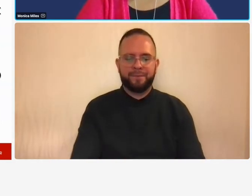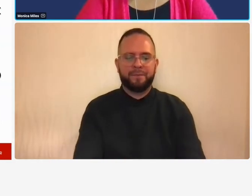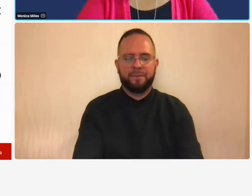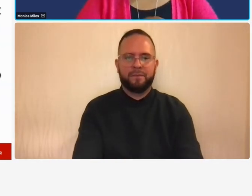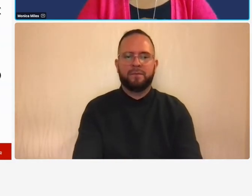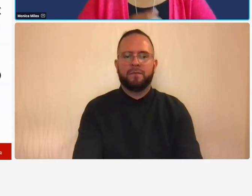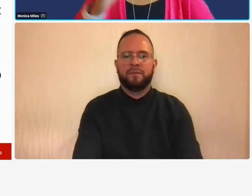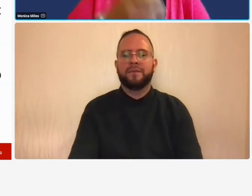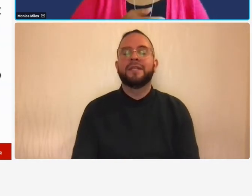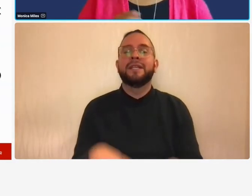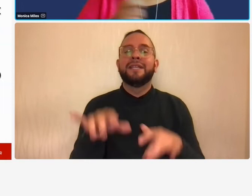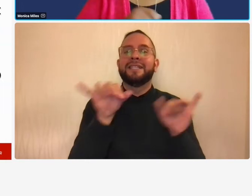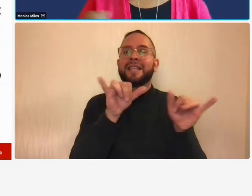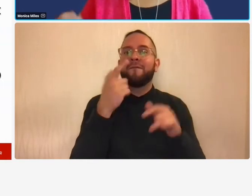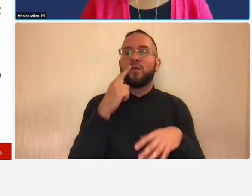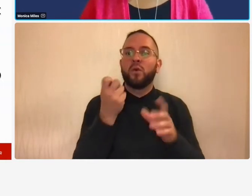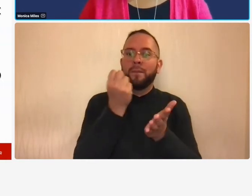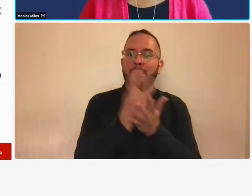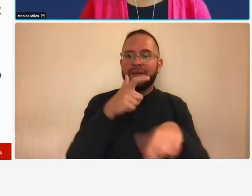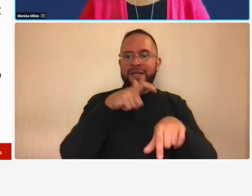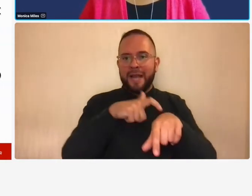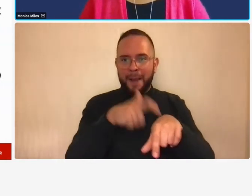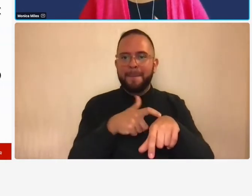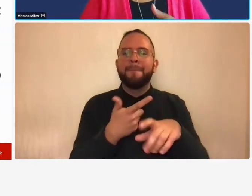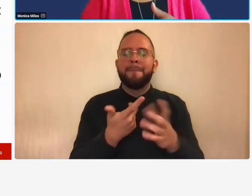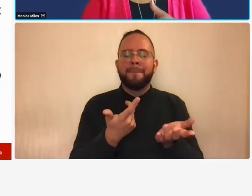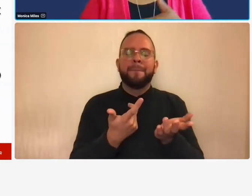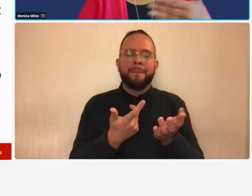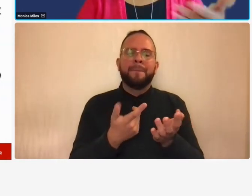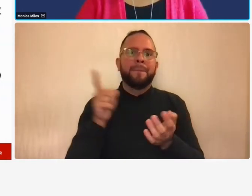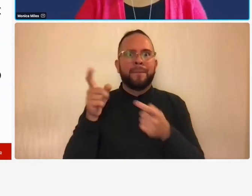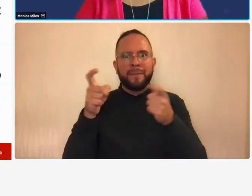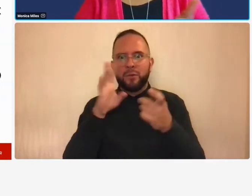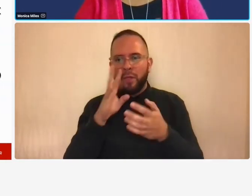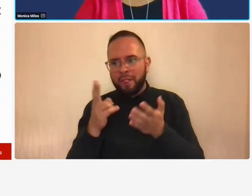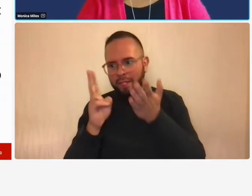the manager is not going to print it out and sign in most cases but if it electronically gets passed